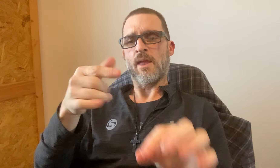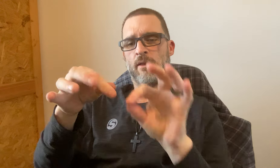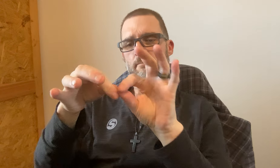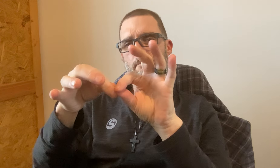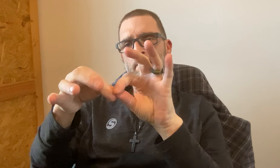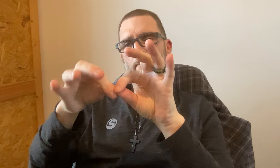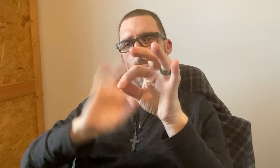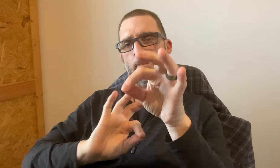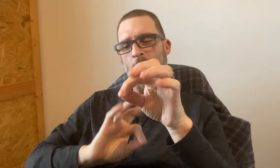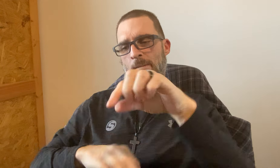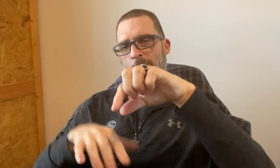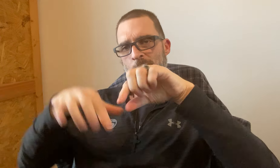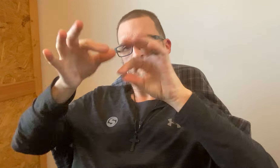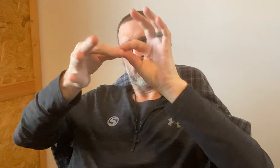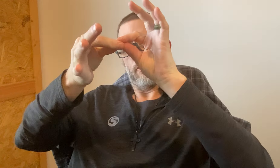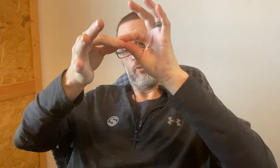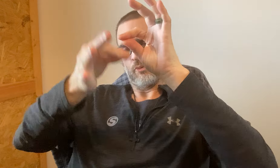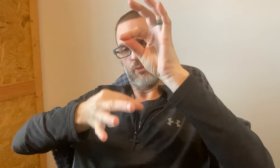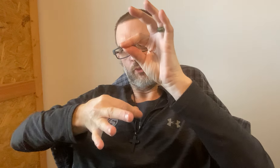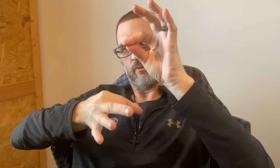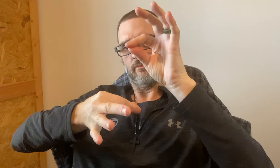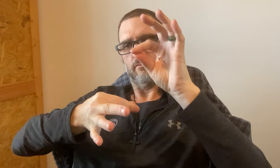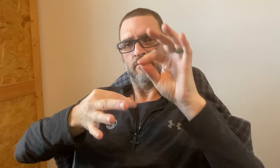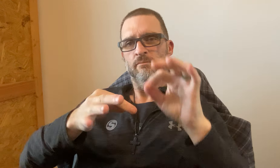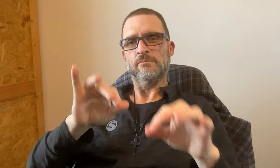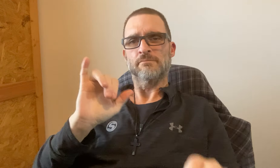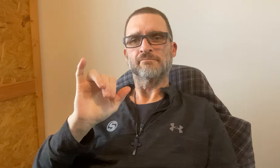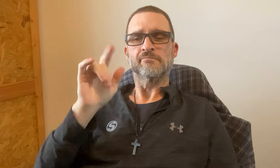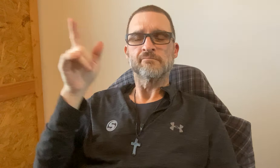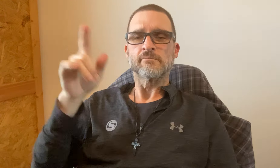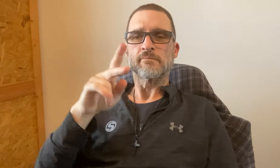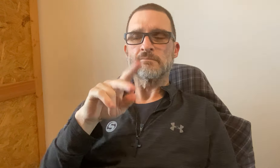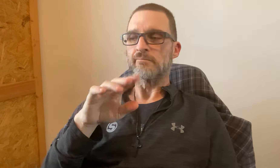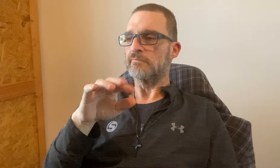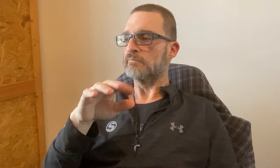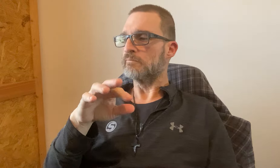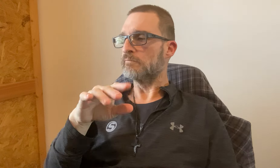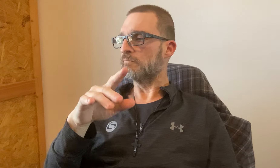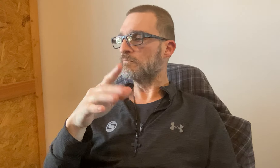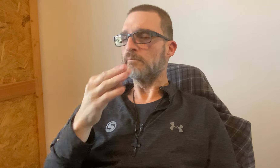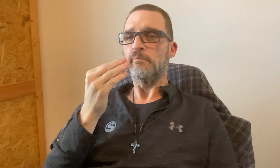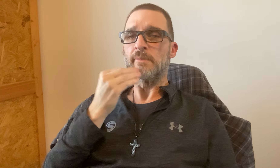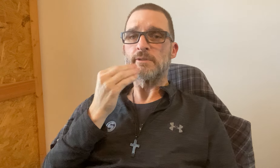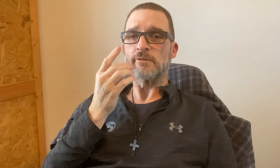I prefer to get the small packets of ketchup. Just like at